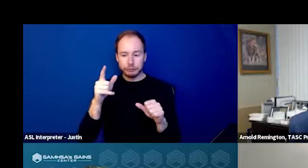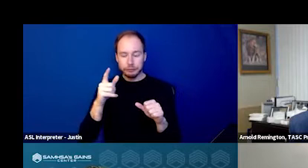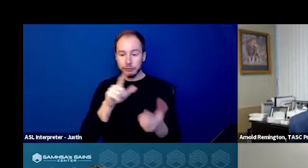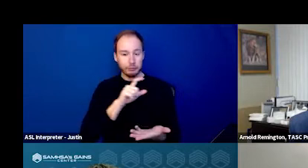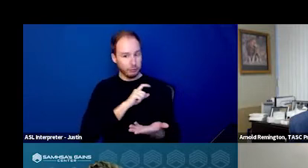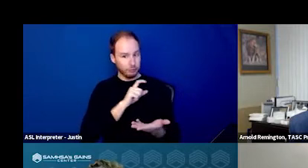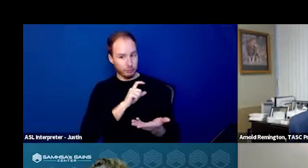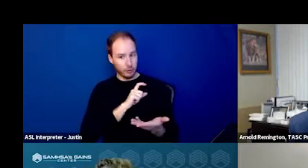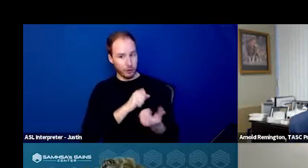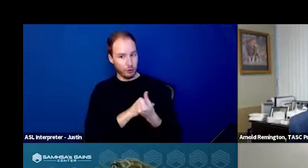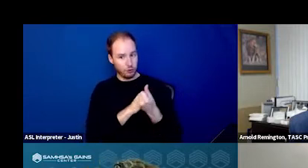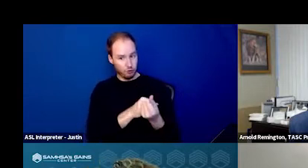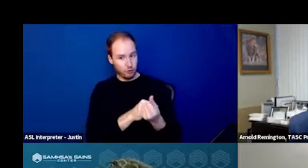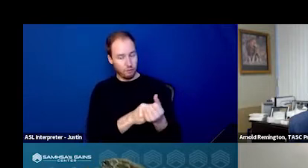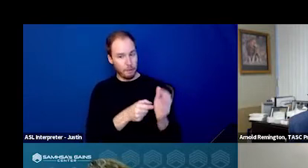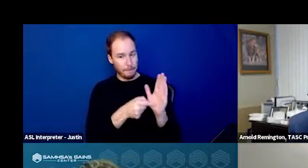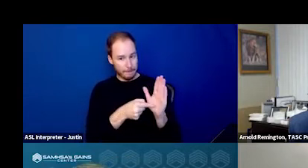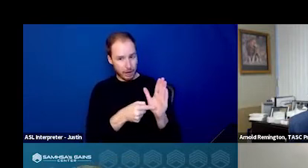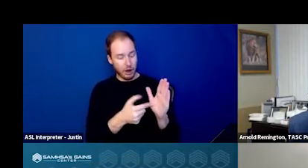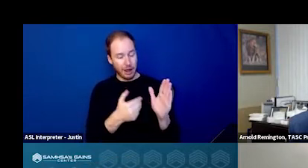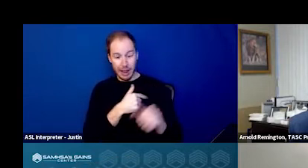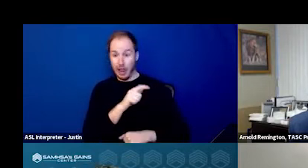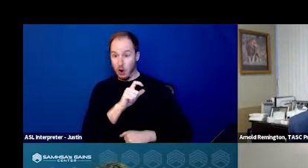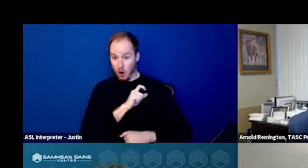driven model where you have an officer present